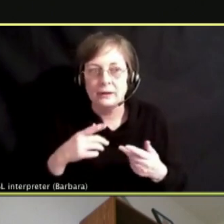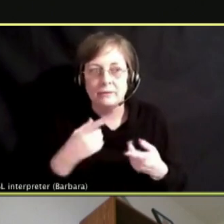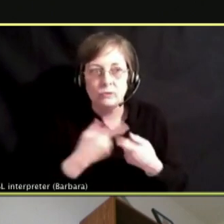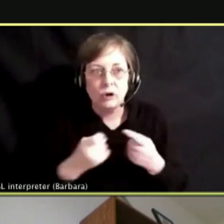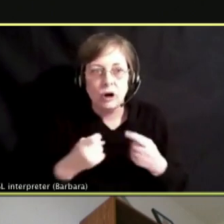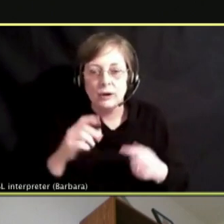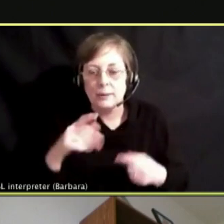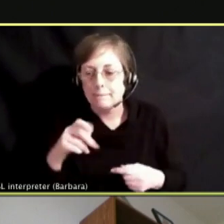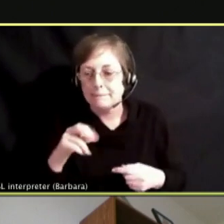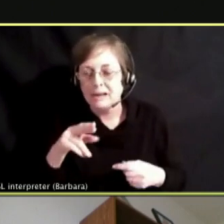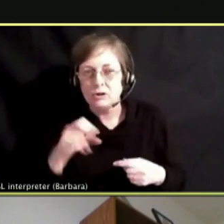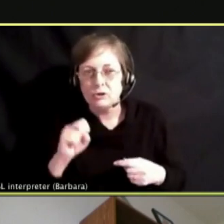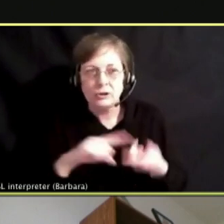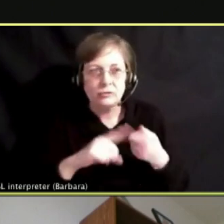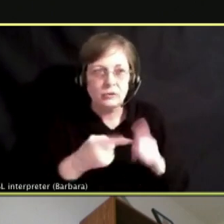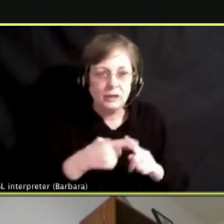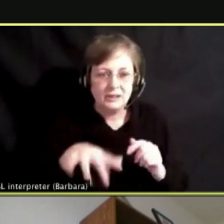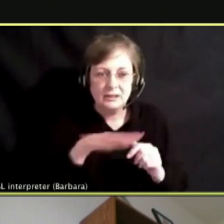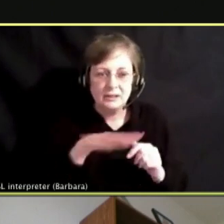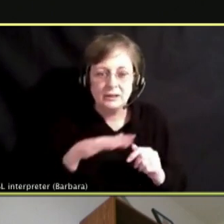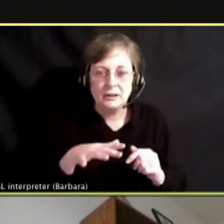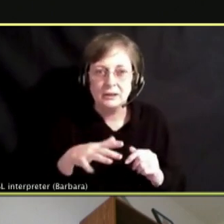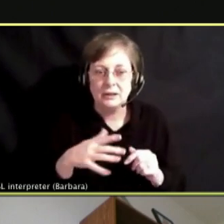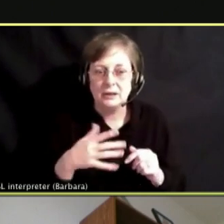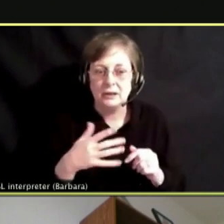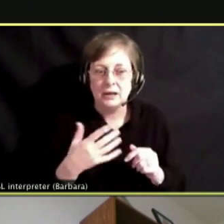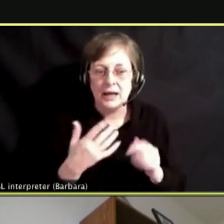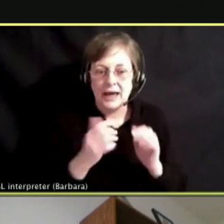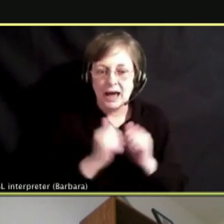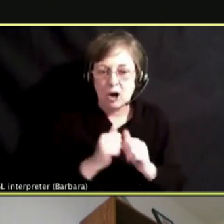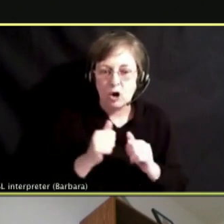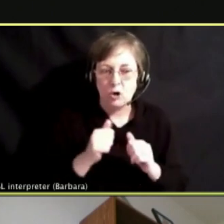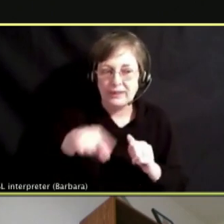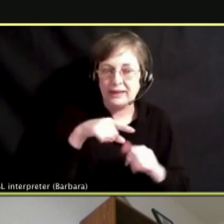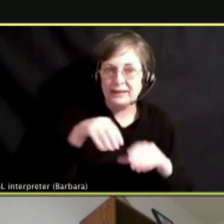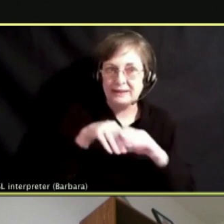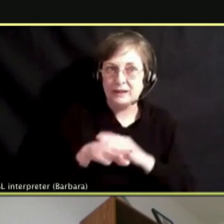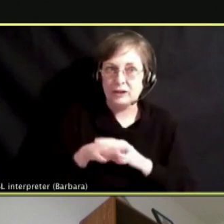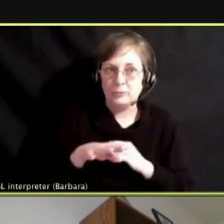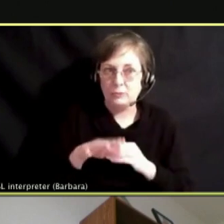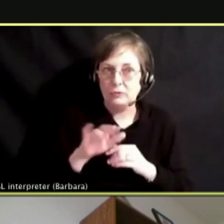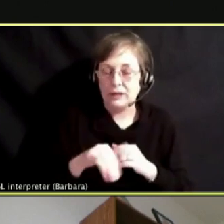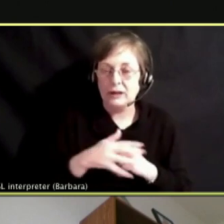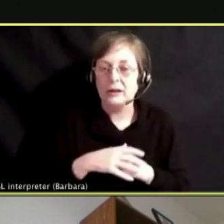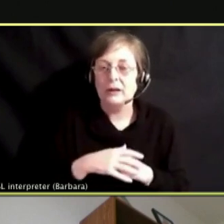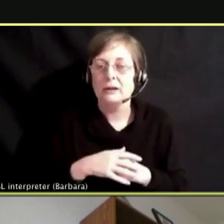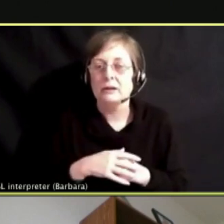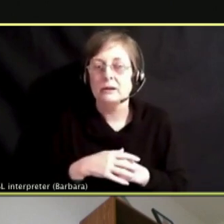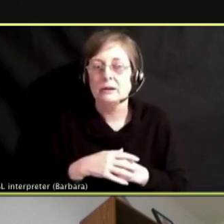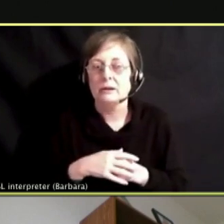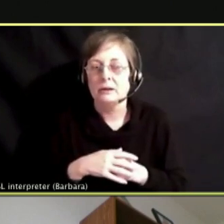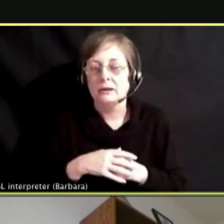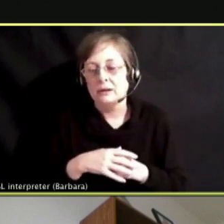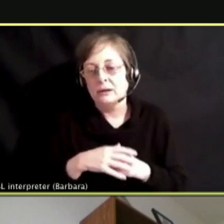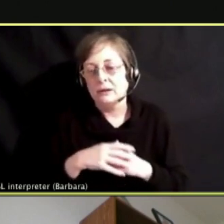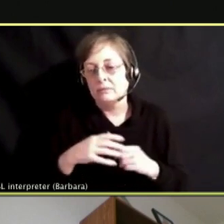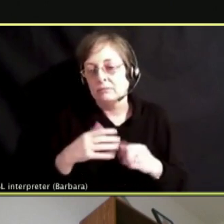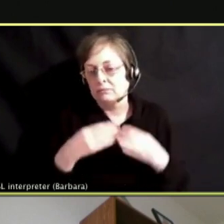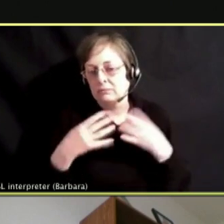WHAT IS THE ACCESSIBILITY FACTOR OF THOSE THINGS. AND I WOULD SAY IT COULD HAVE A CORRELATION FOR INCREASED USE.